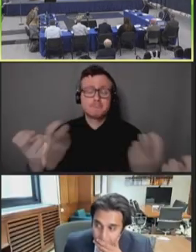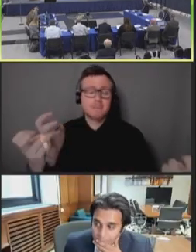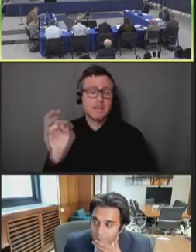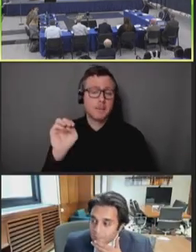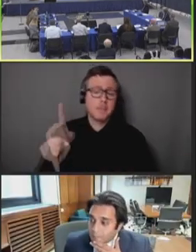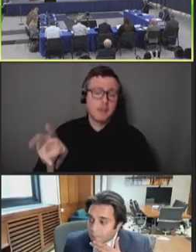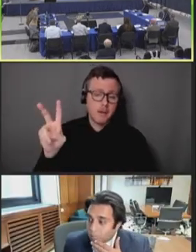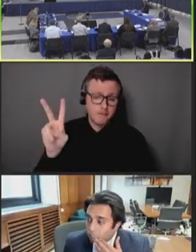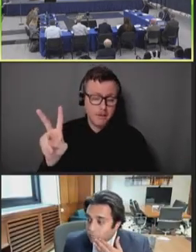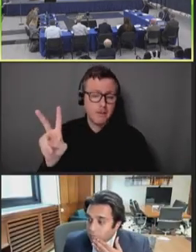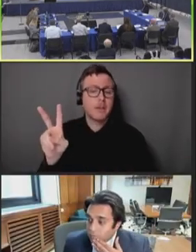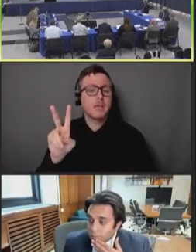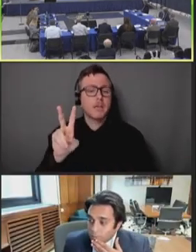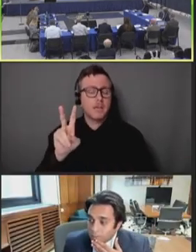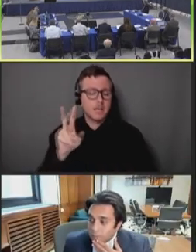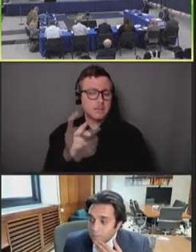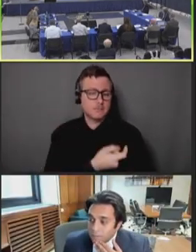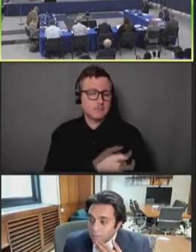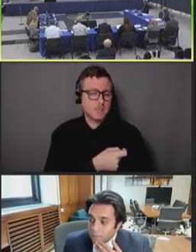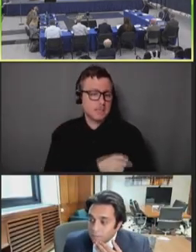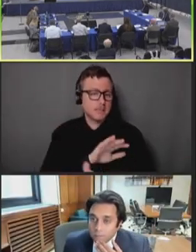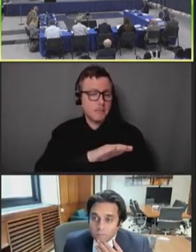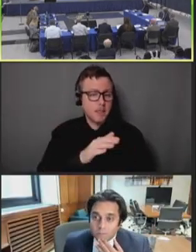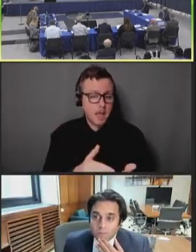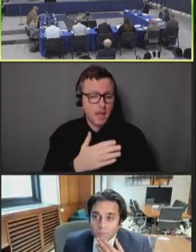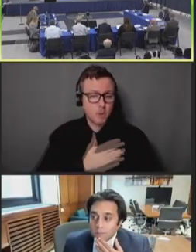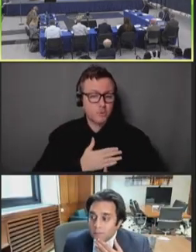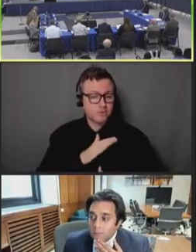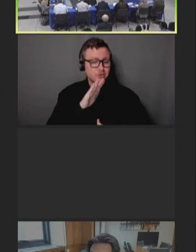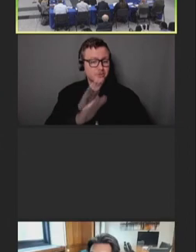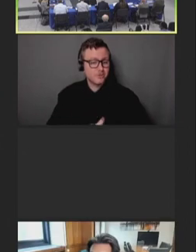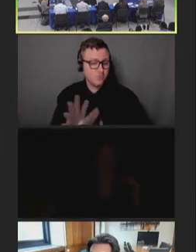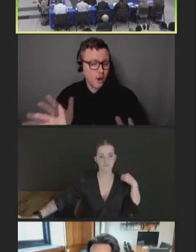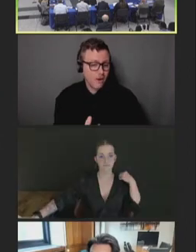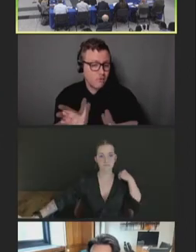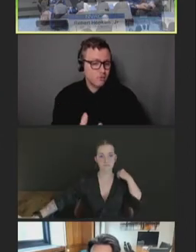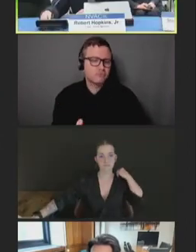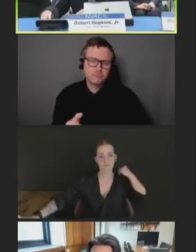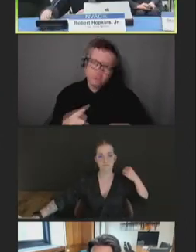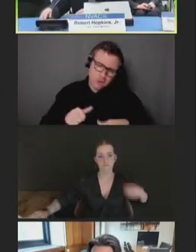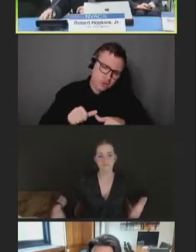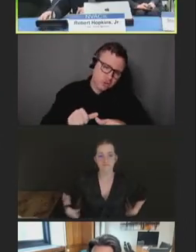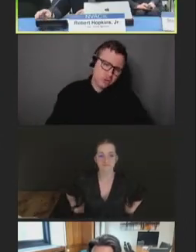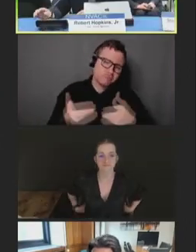and appreciate your efforts, and keep working forward. We have ongoing challenges.